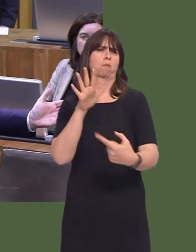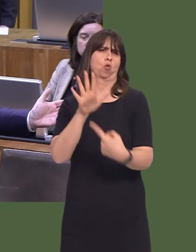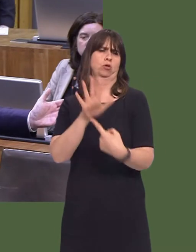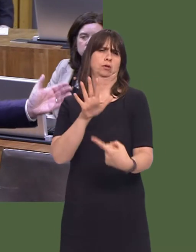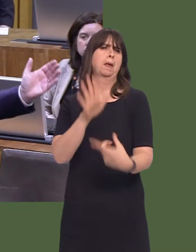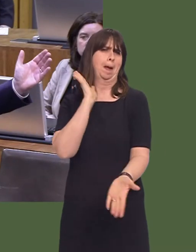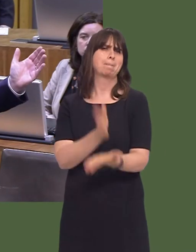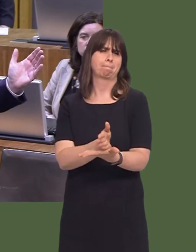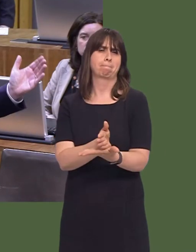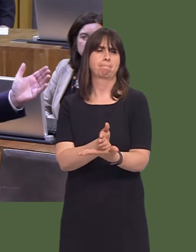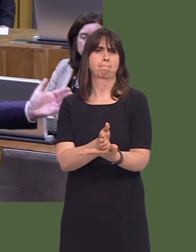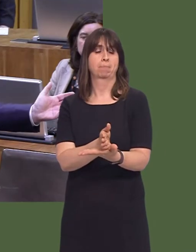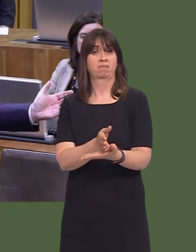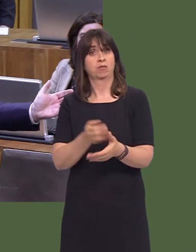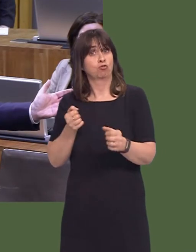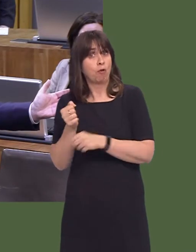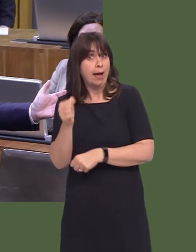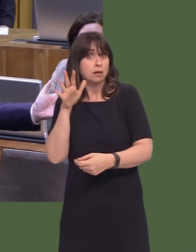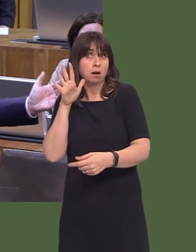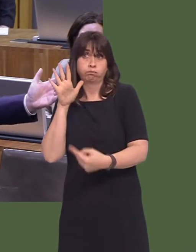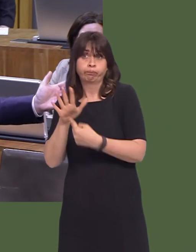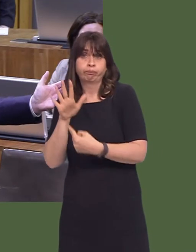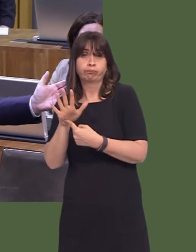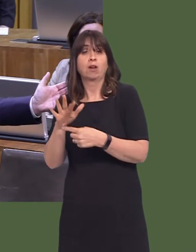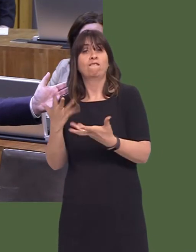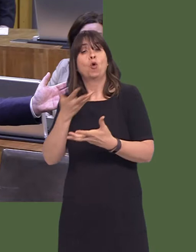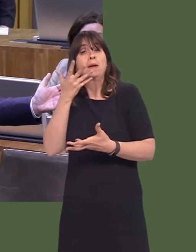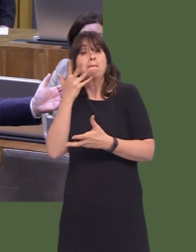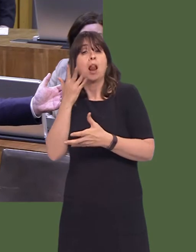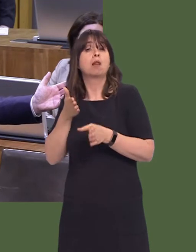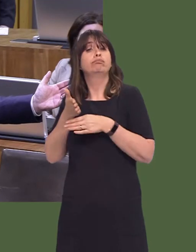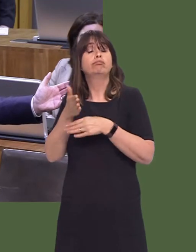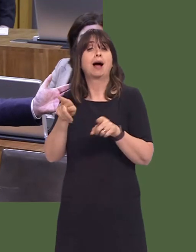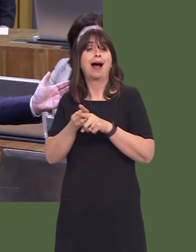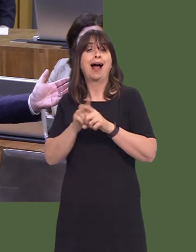know that, but so are the trains, both light and heavy rail, and of course what has traditionally